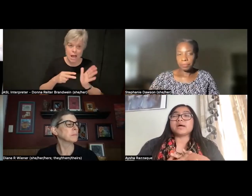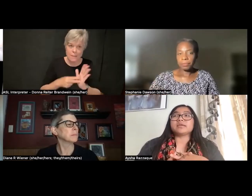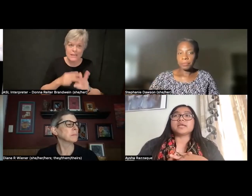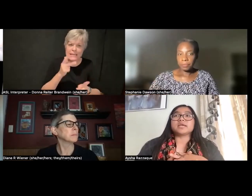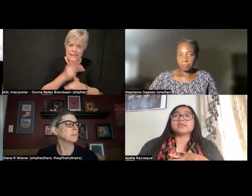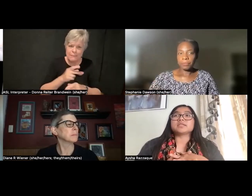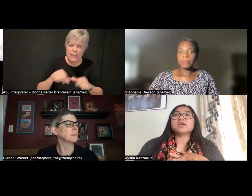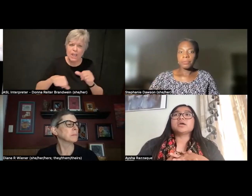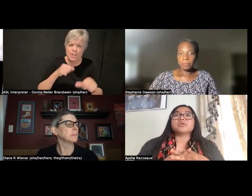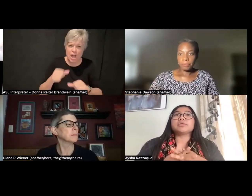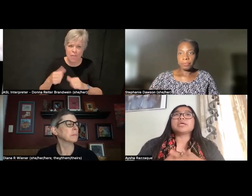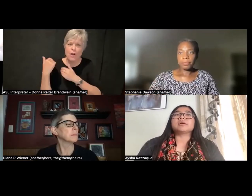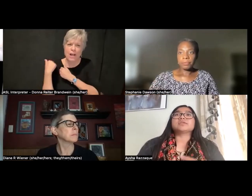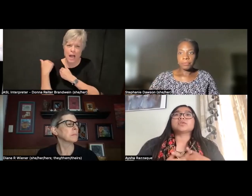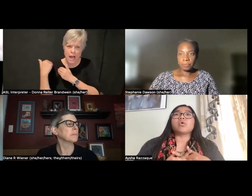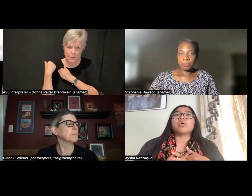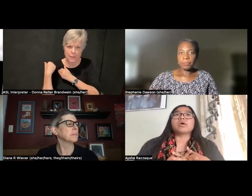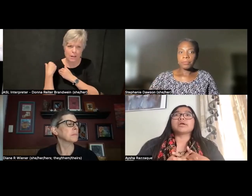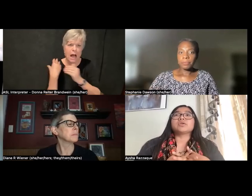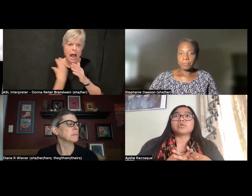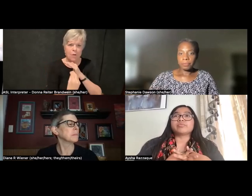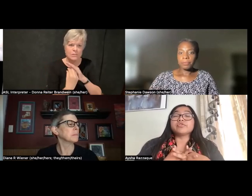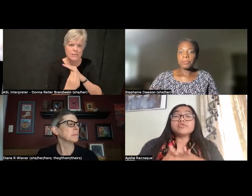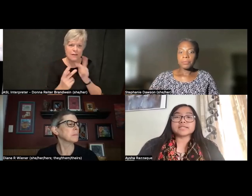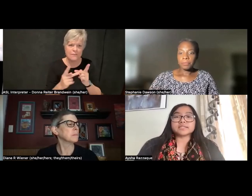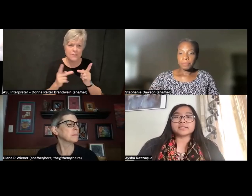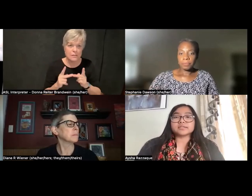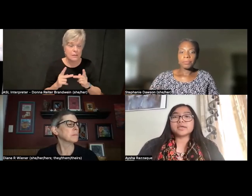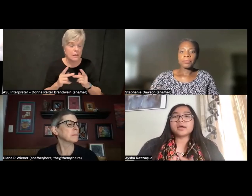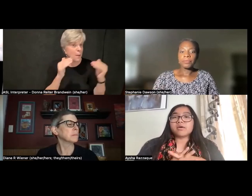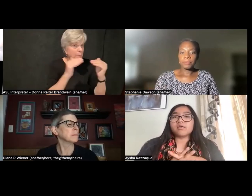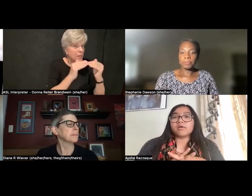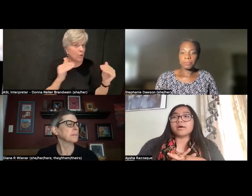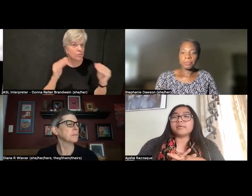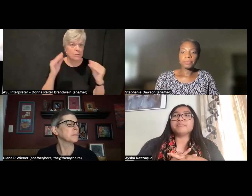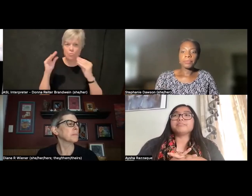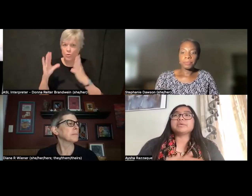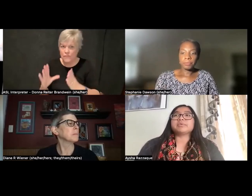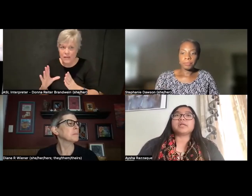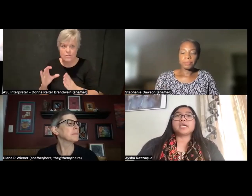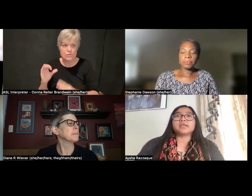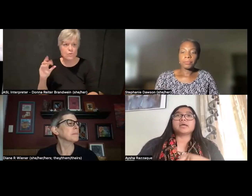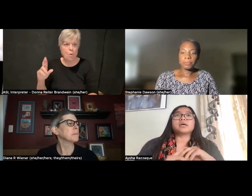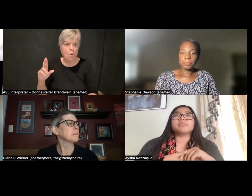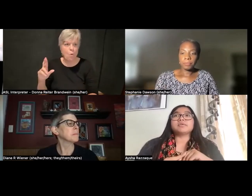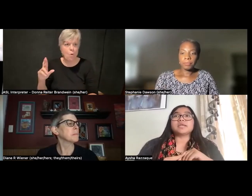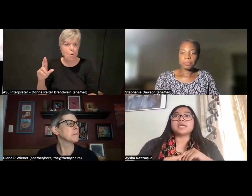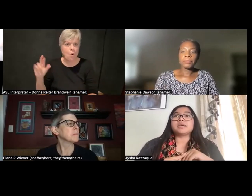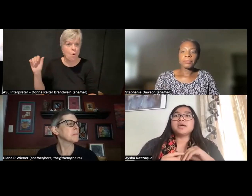whether it is your peers or your professors or people in the community.